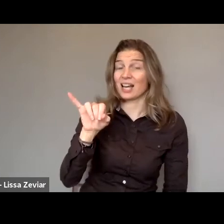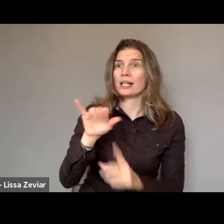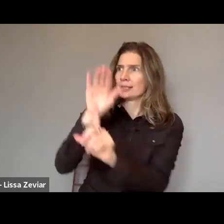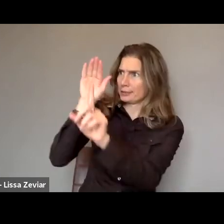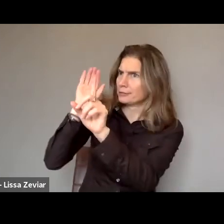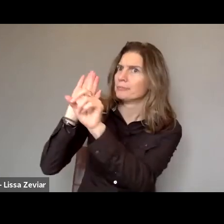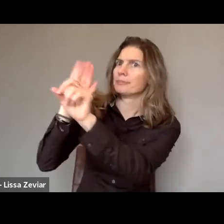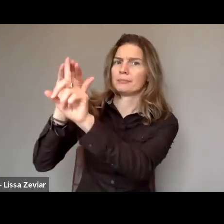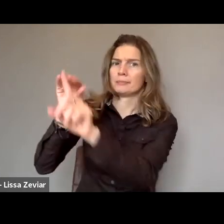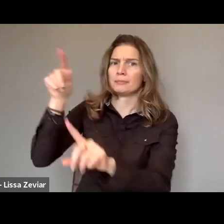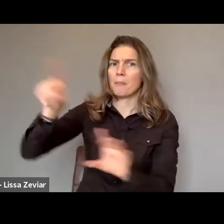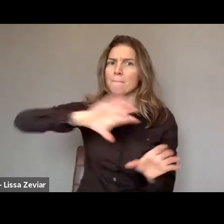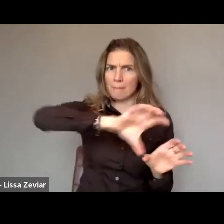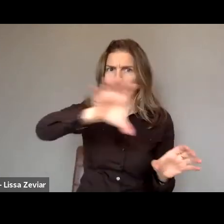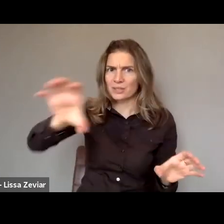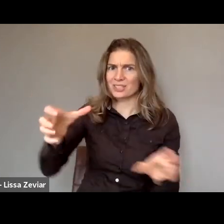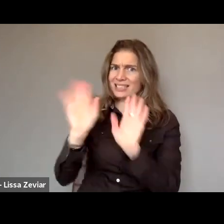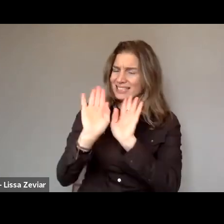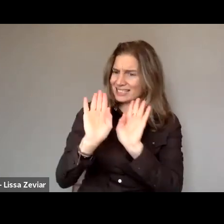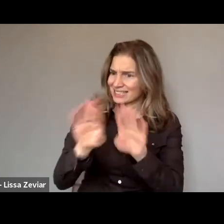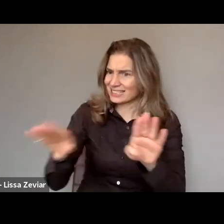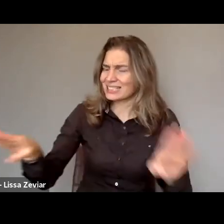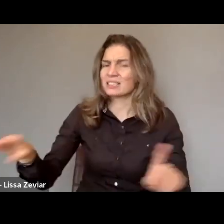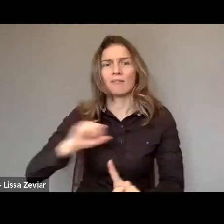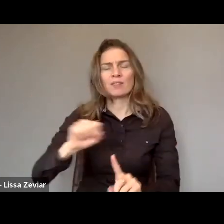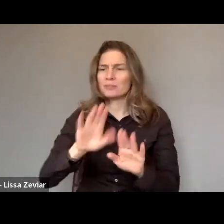with the Member States very swiftly asking also